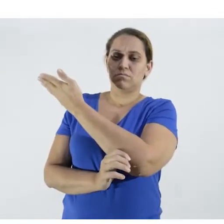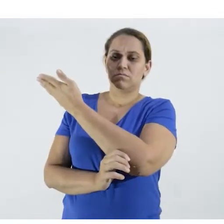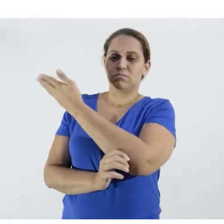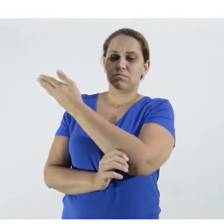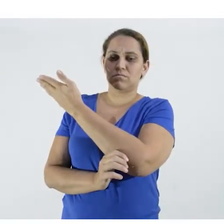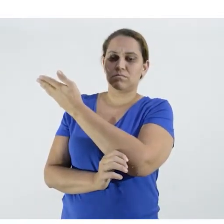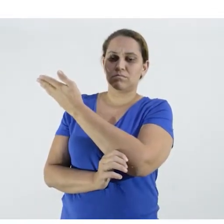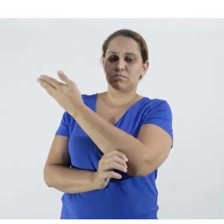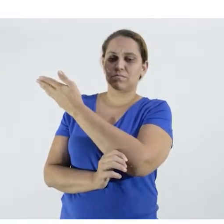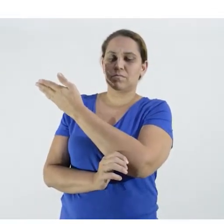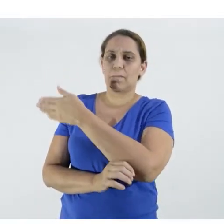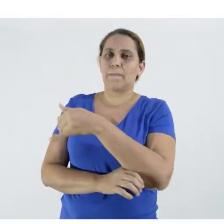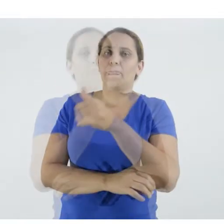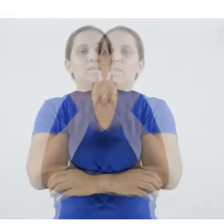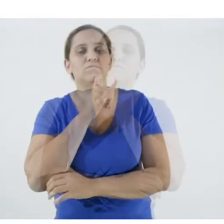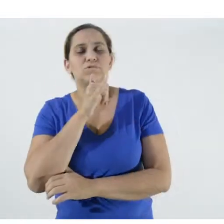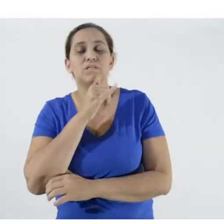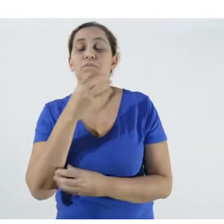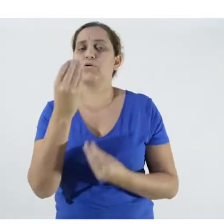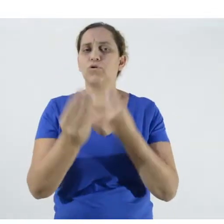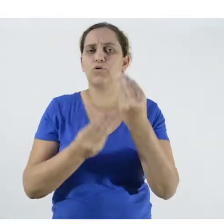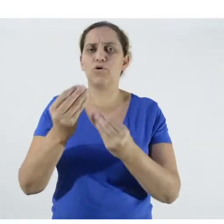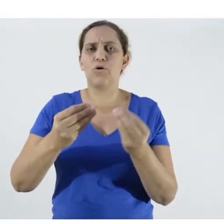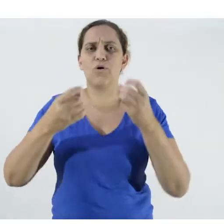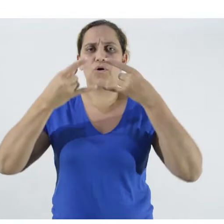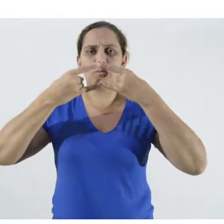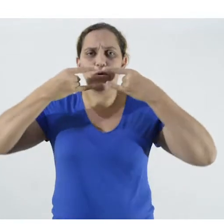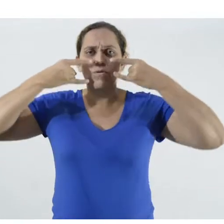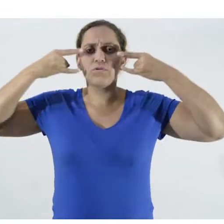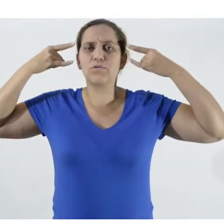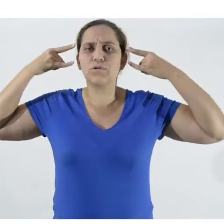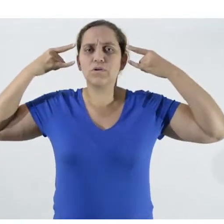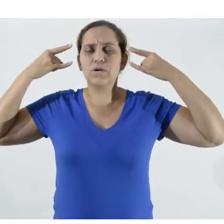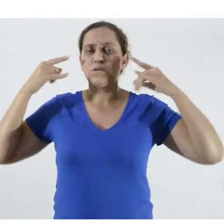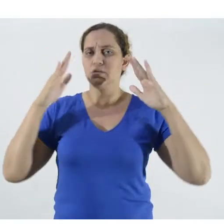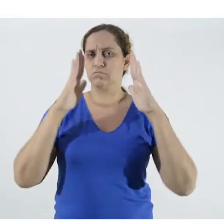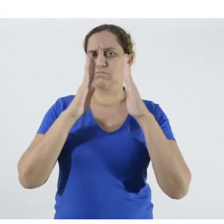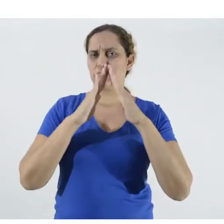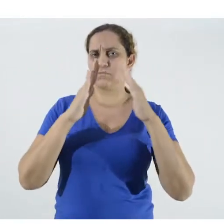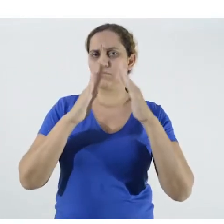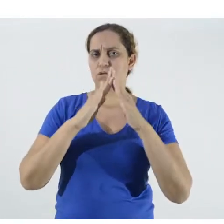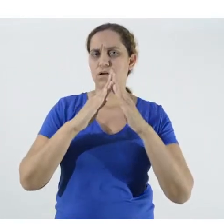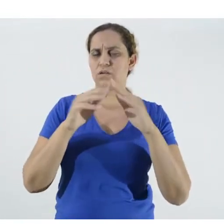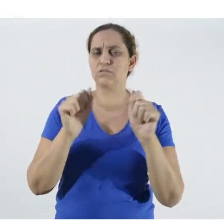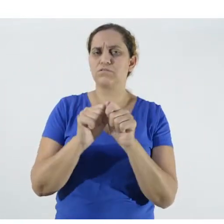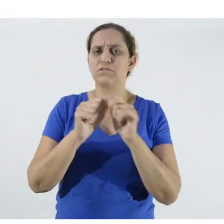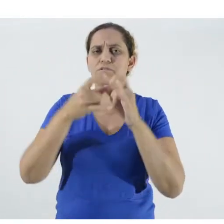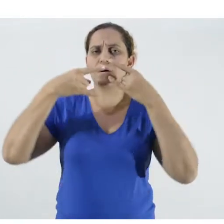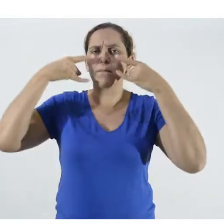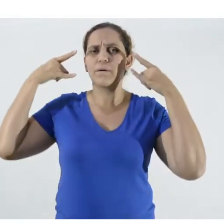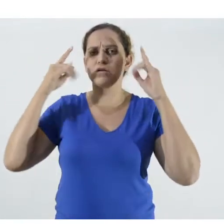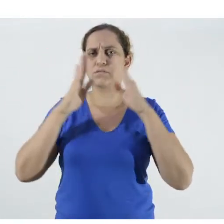a homemade mask, about the likelihood of contagion